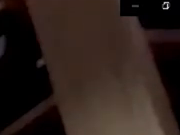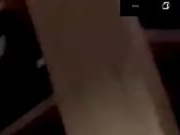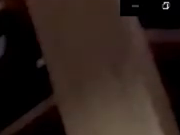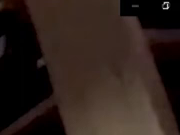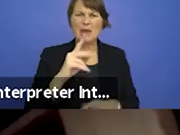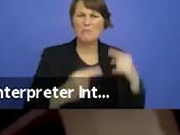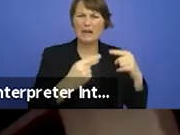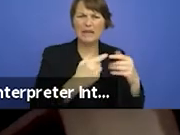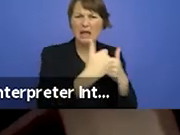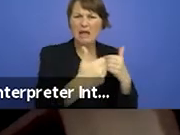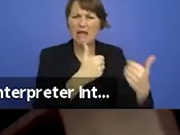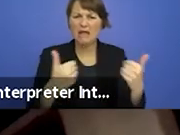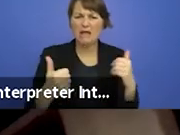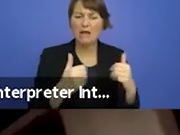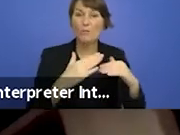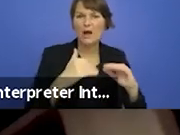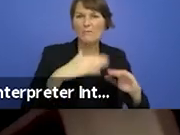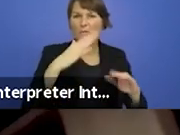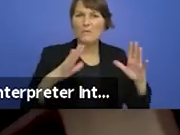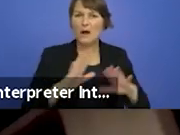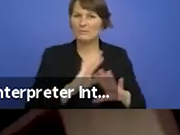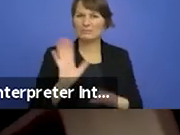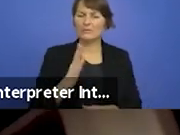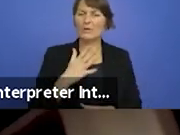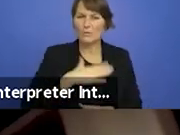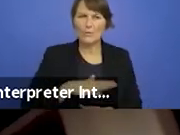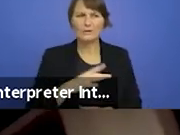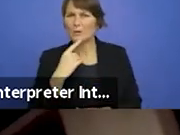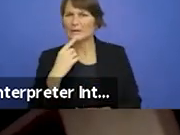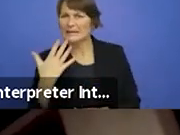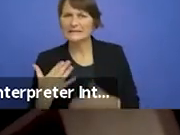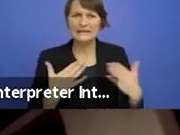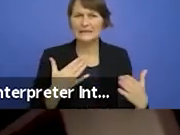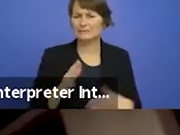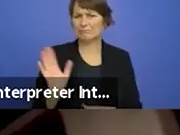into their already bitterly entrenched yes and no positions. It seemed clear to us that the gesture